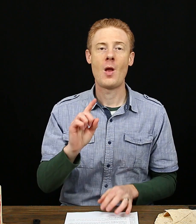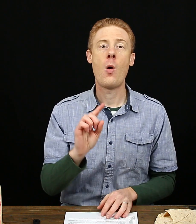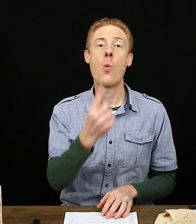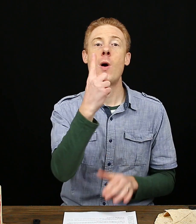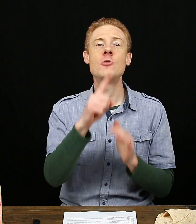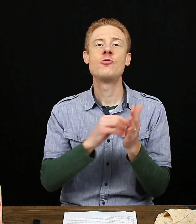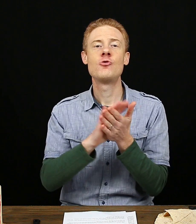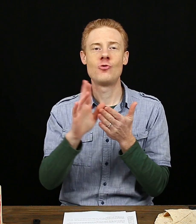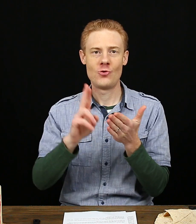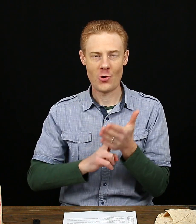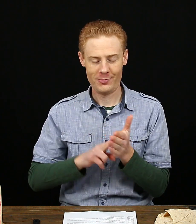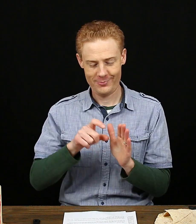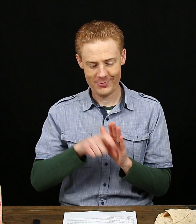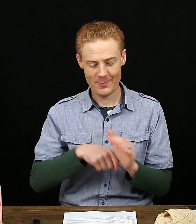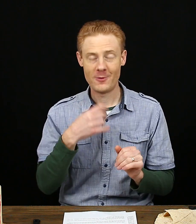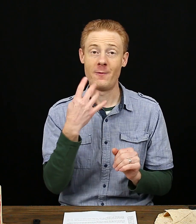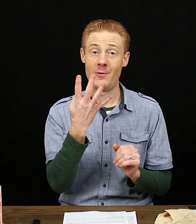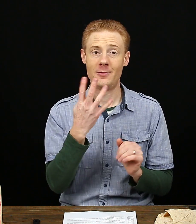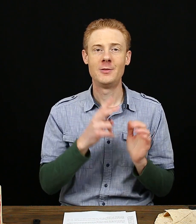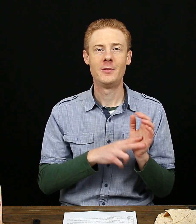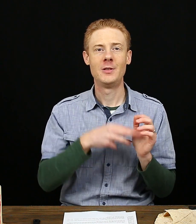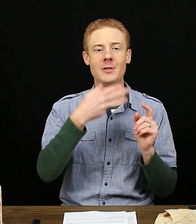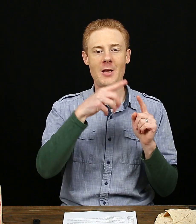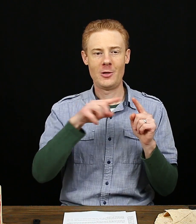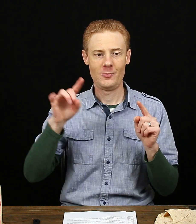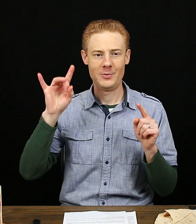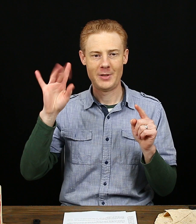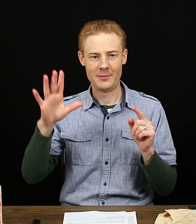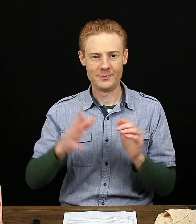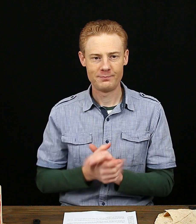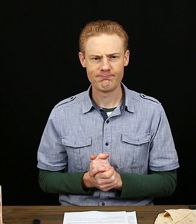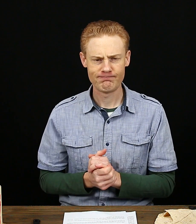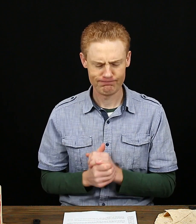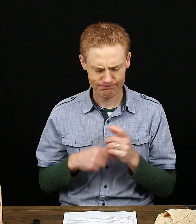1 John 4:9-10